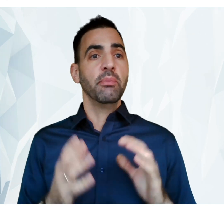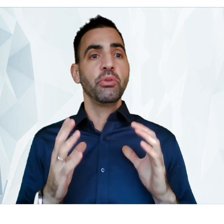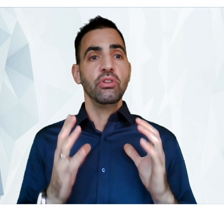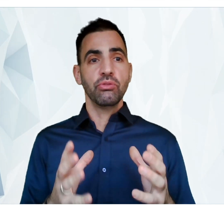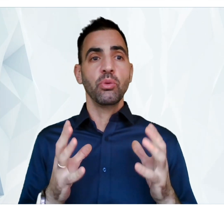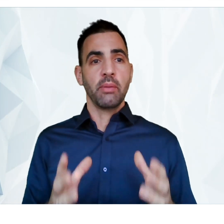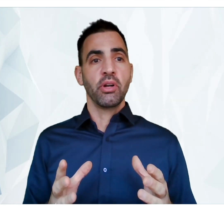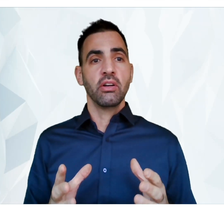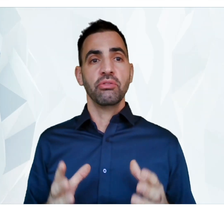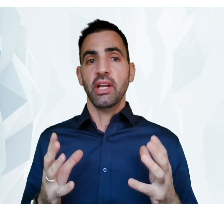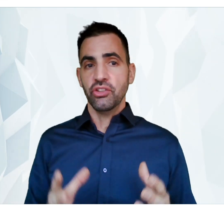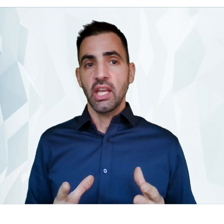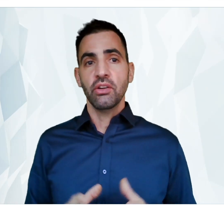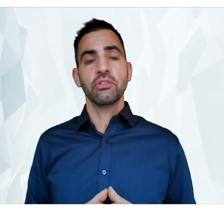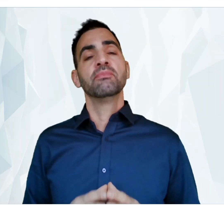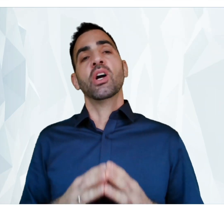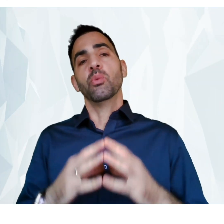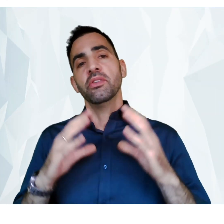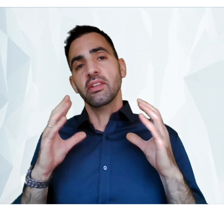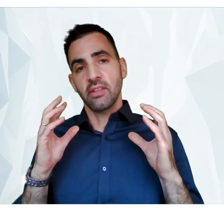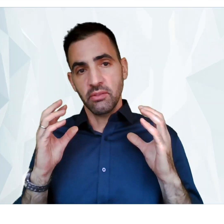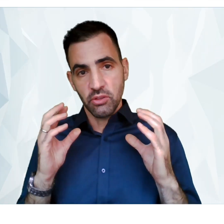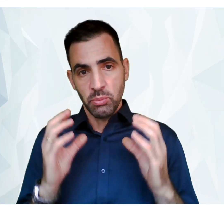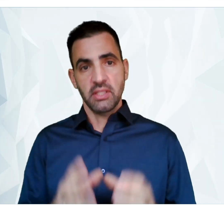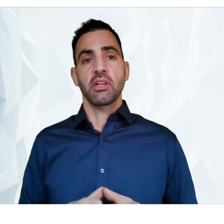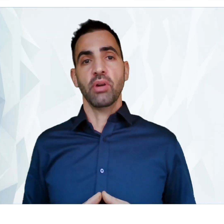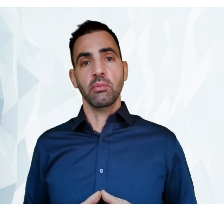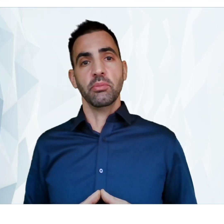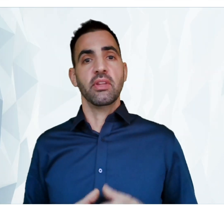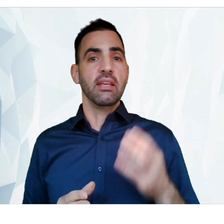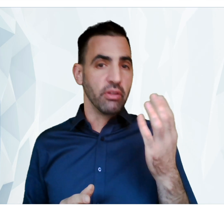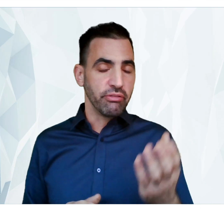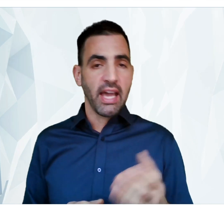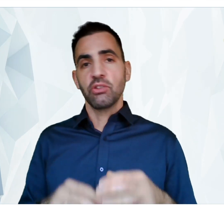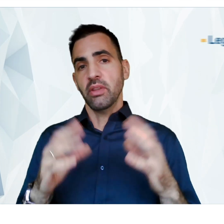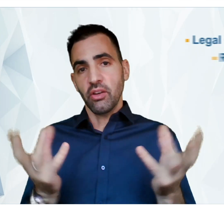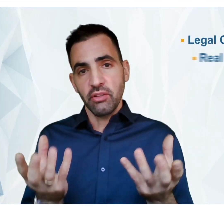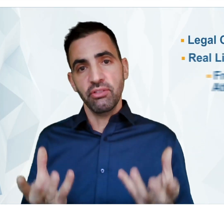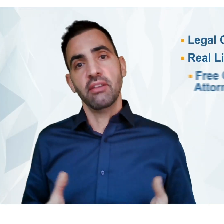The most useful webinars for educators are ones that solve specific problems. They give you the facts without all the fluff,